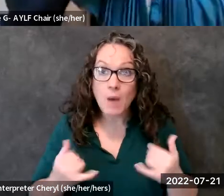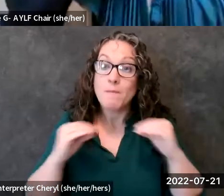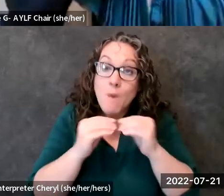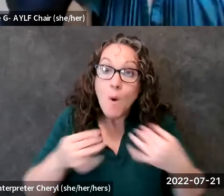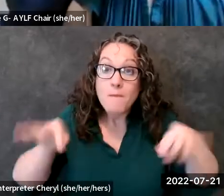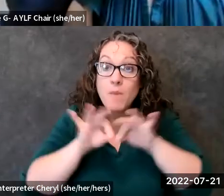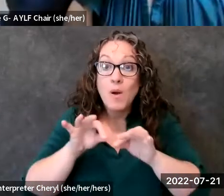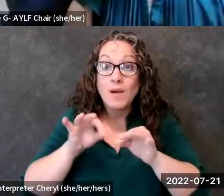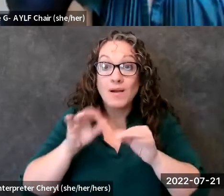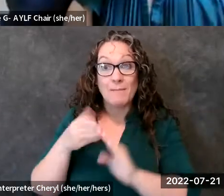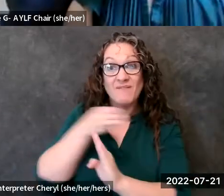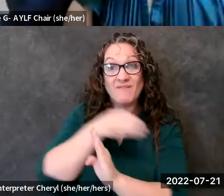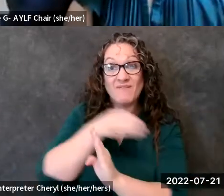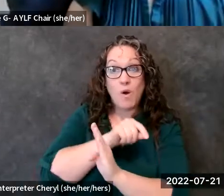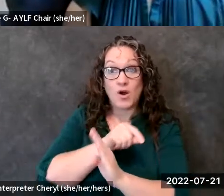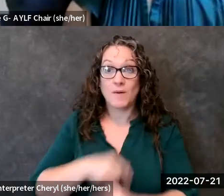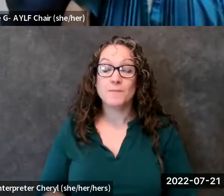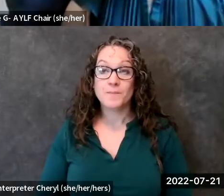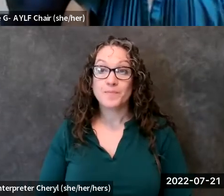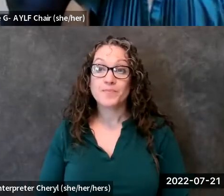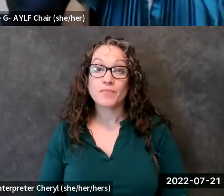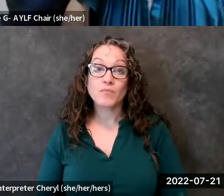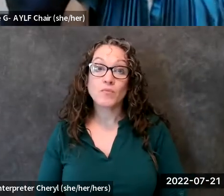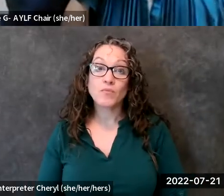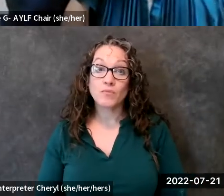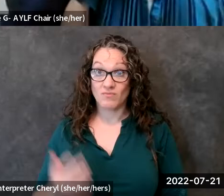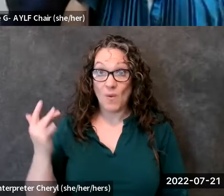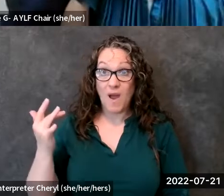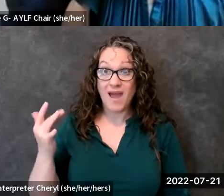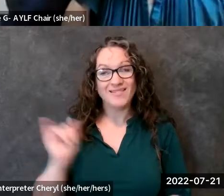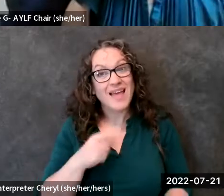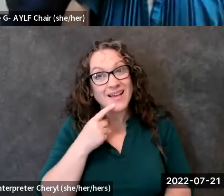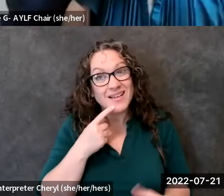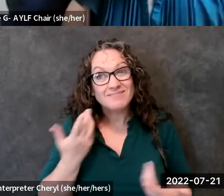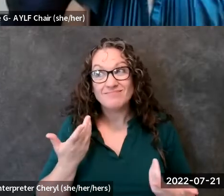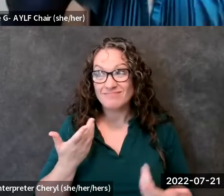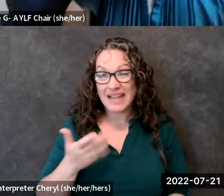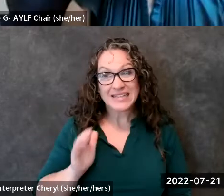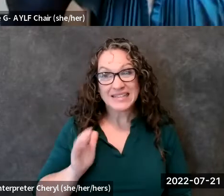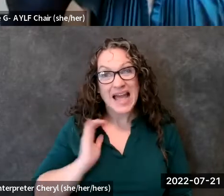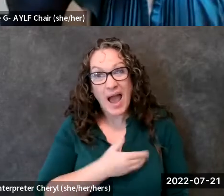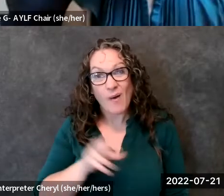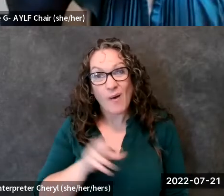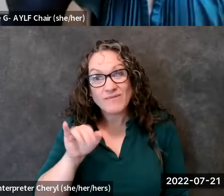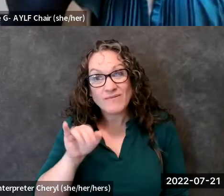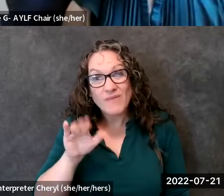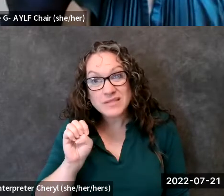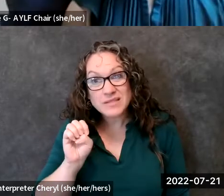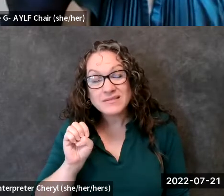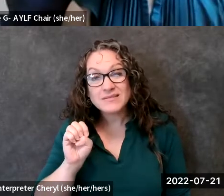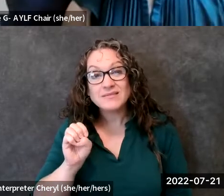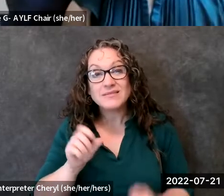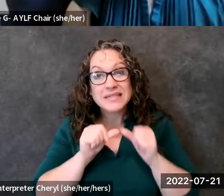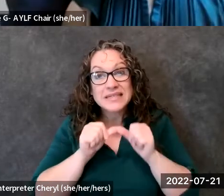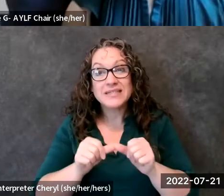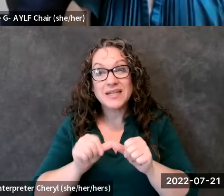then um because it's like i said it's our voices that will continue to create that change and and